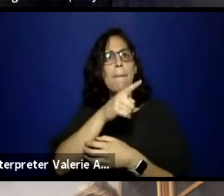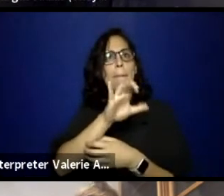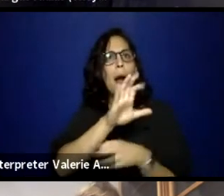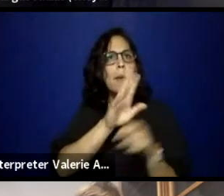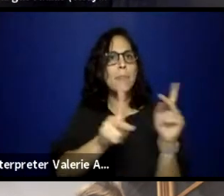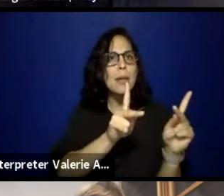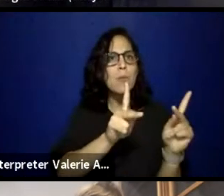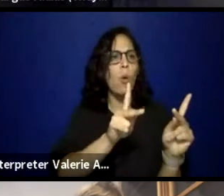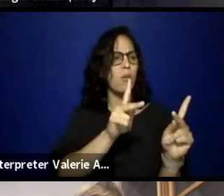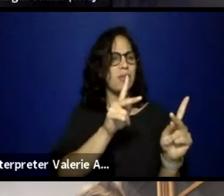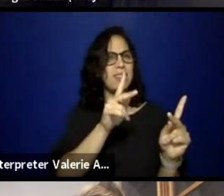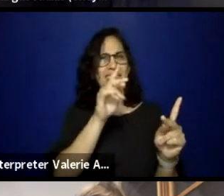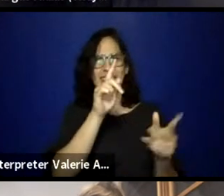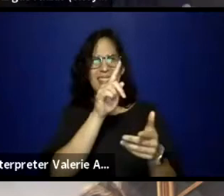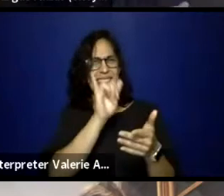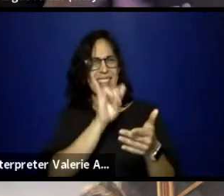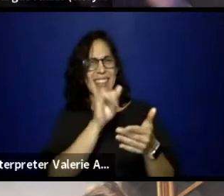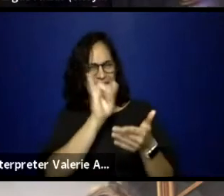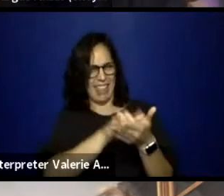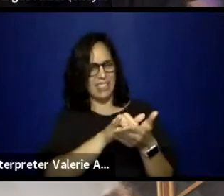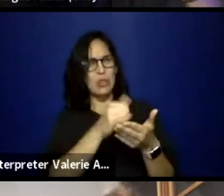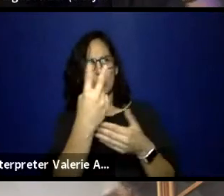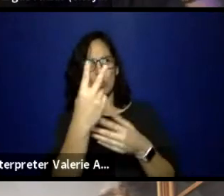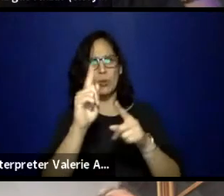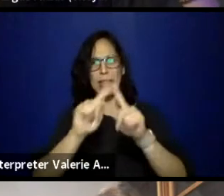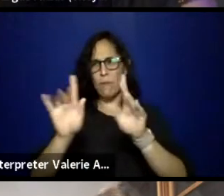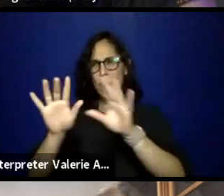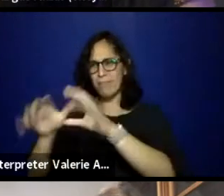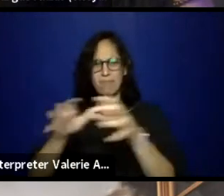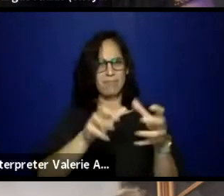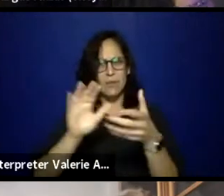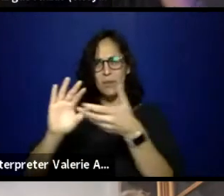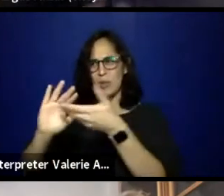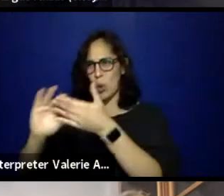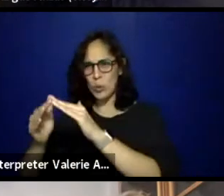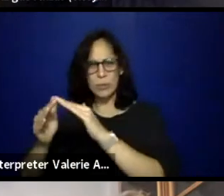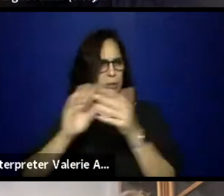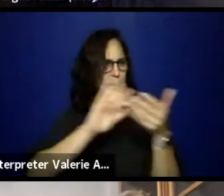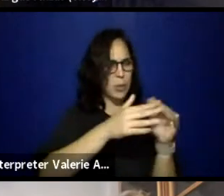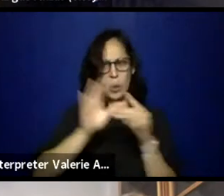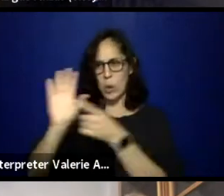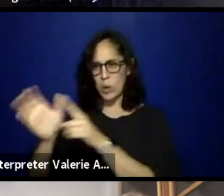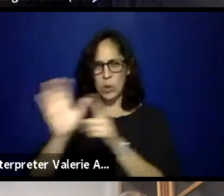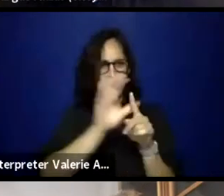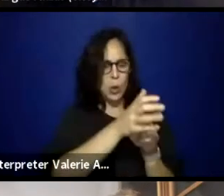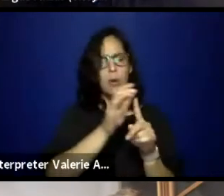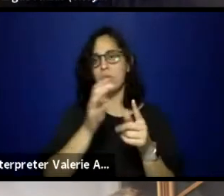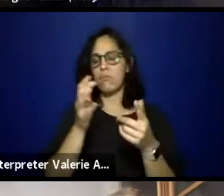It just is what it is. And my question, when it comes to coalition building is,